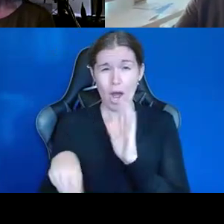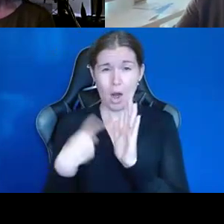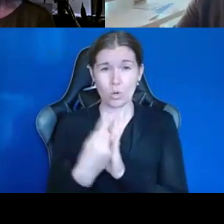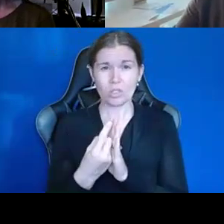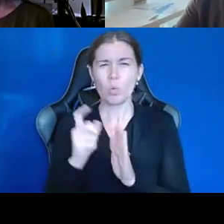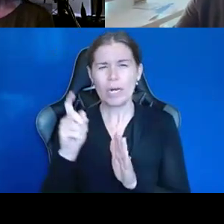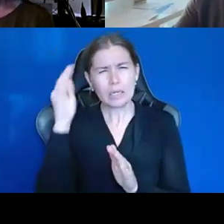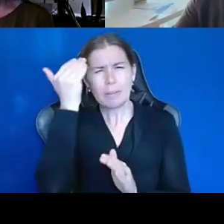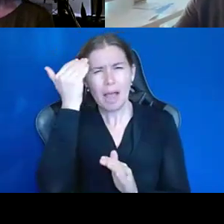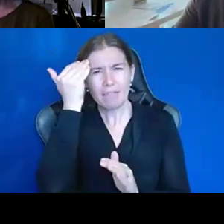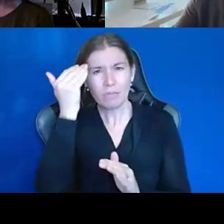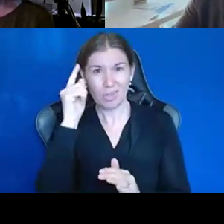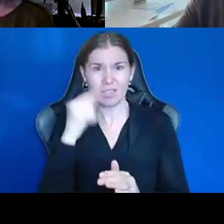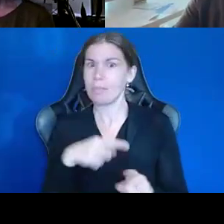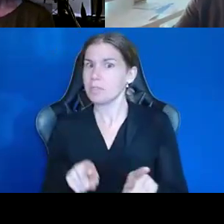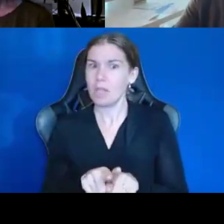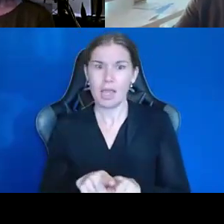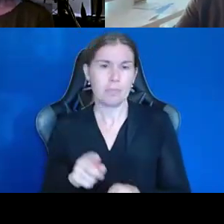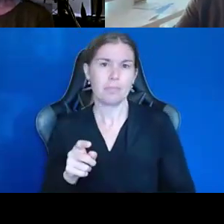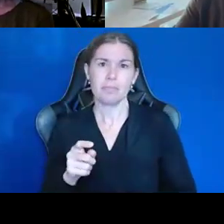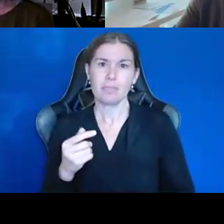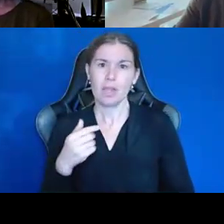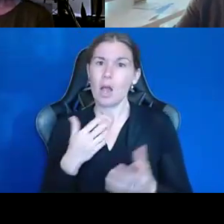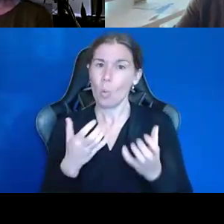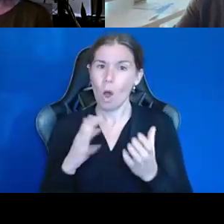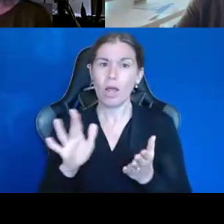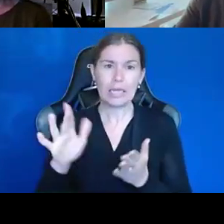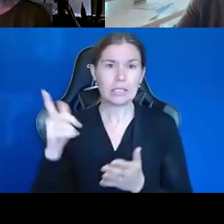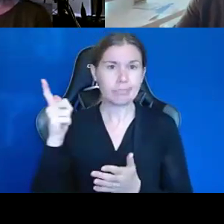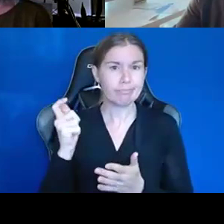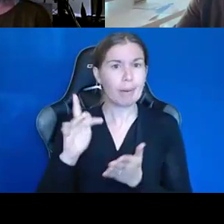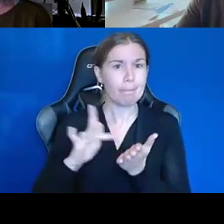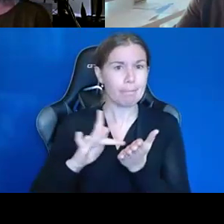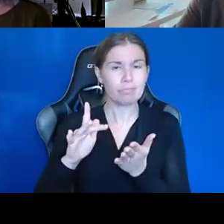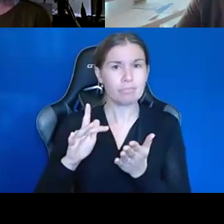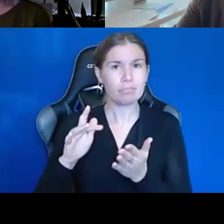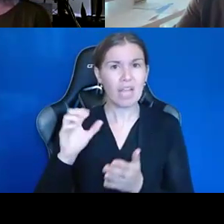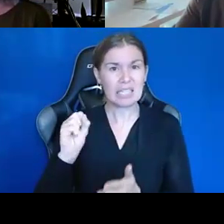Because I'm the same way. I need, you know, his benefit package of it the SSI, you know, we're going to have to